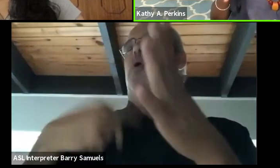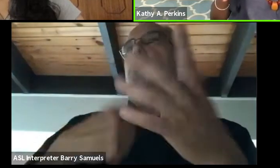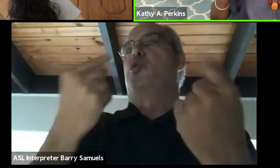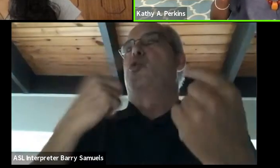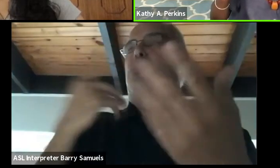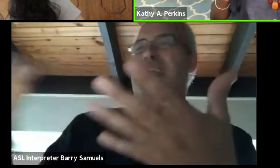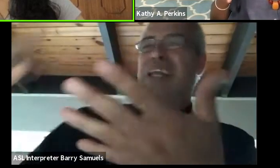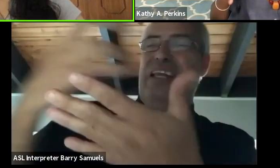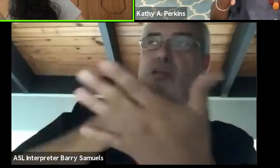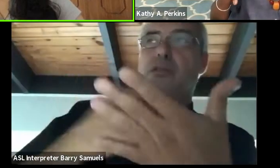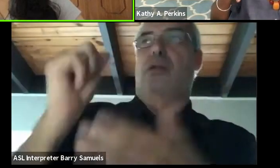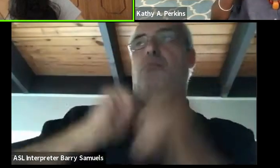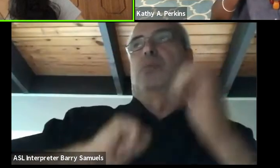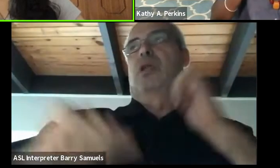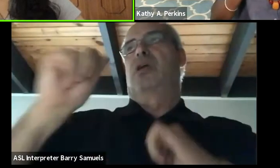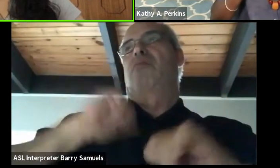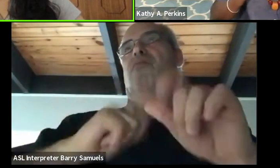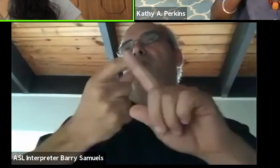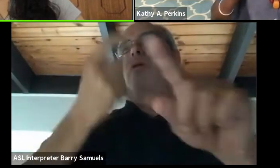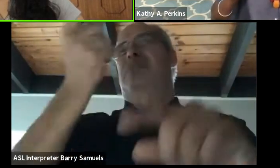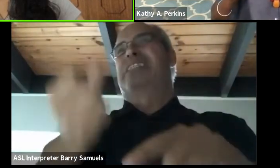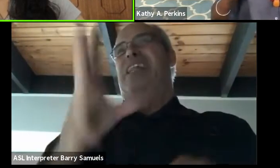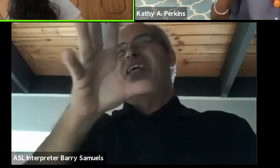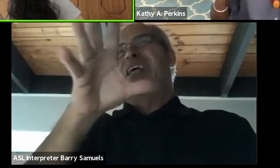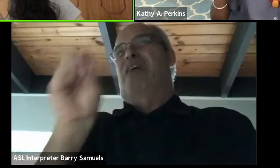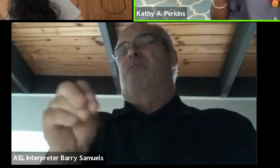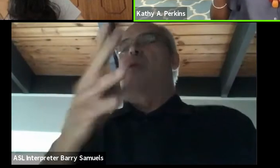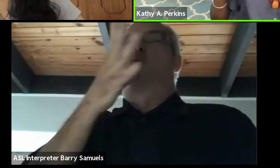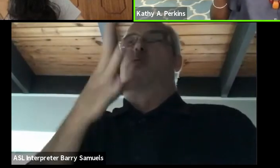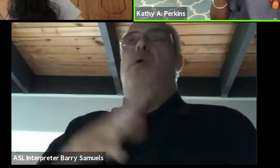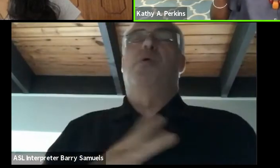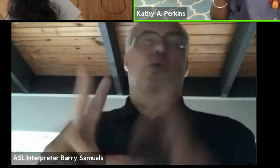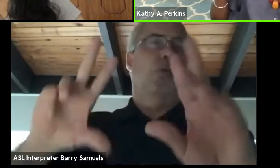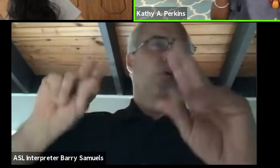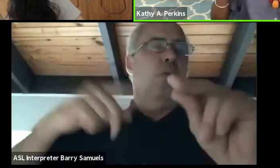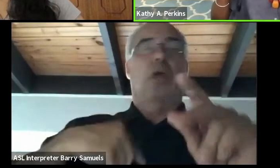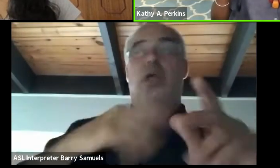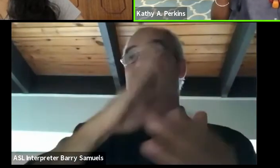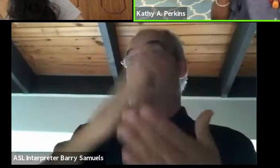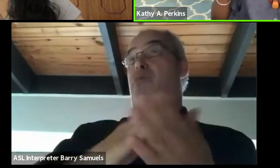by South African women. I just went over because I had never gone to Africa.